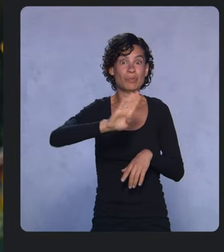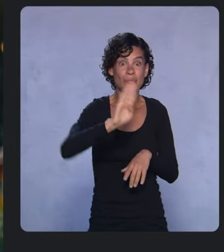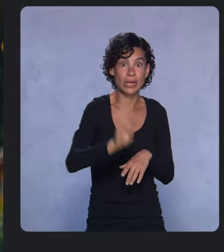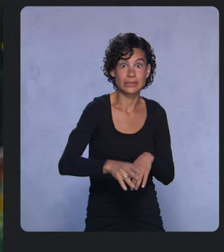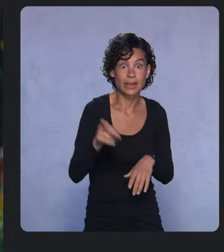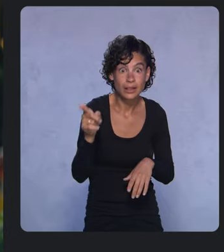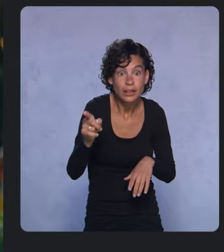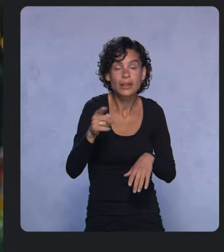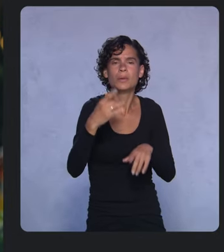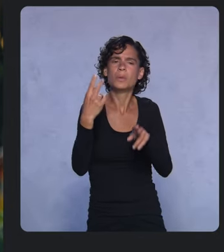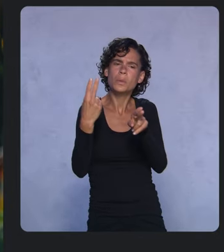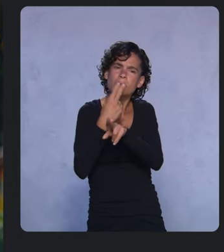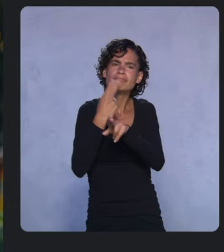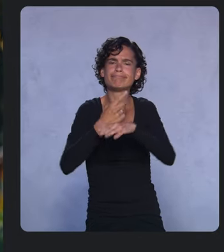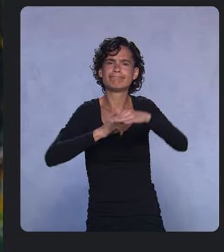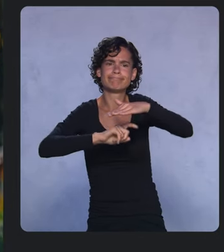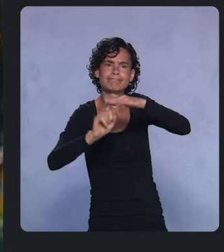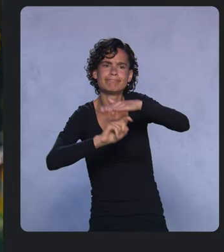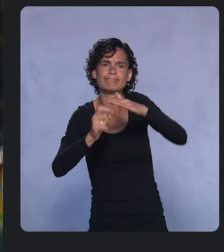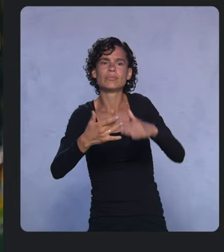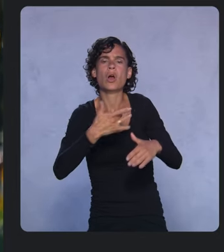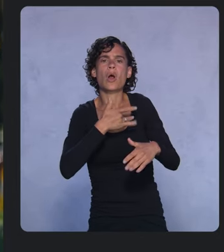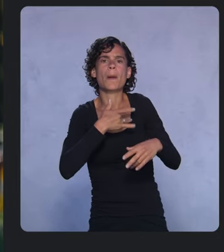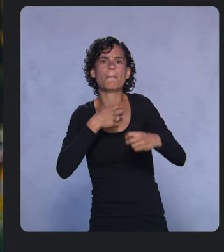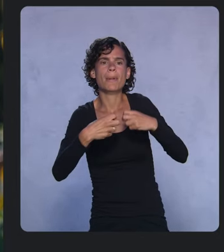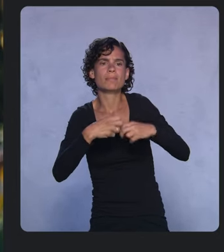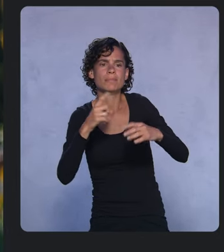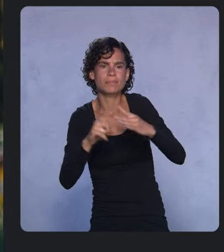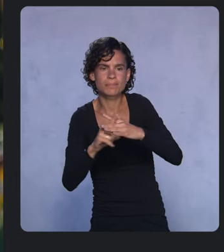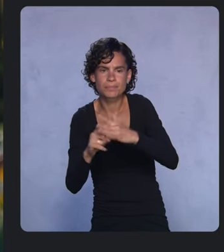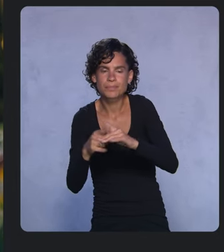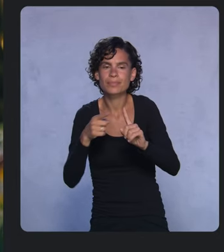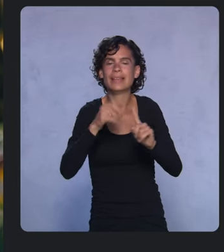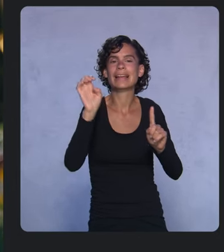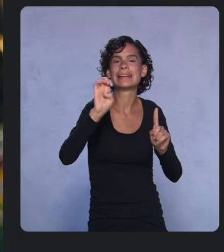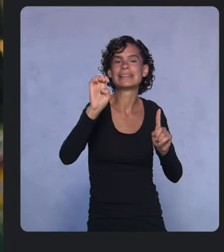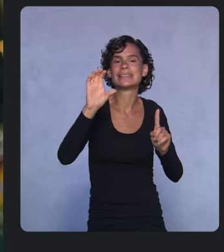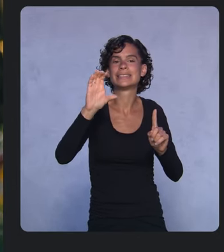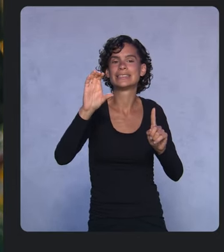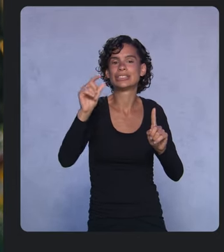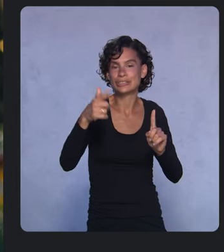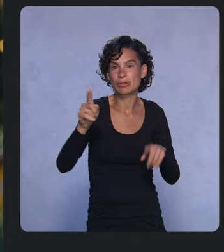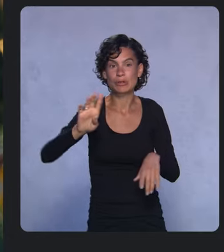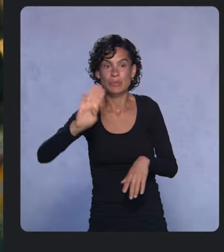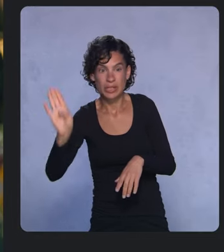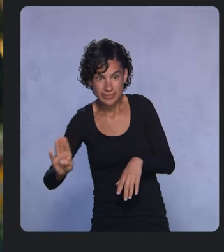for heart problems across Brazil and Africa, helping doctors better detect and triage high-risk patients.